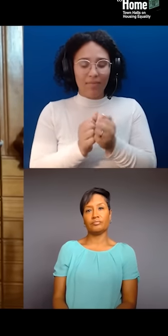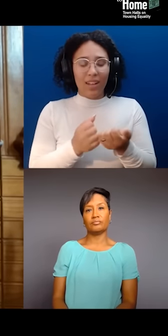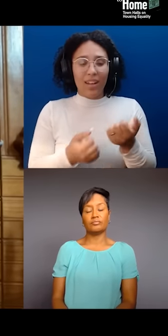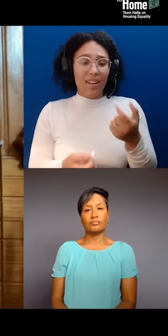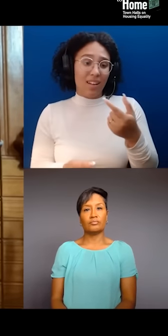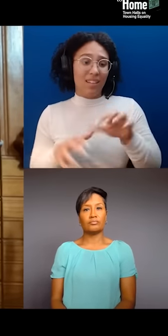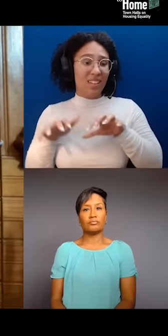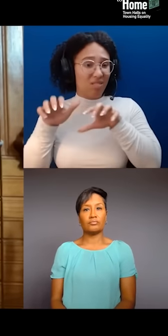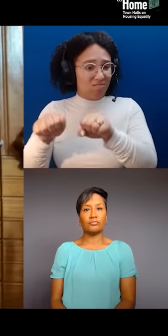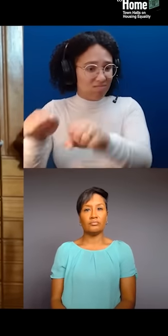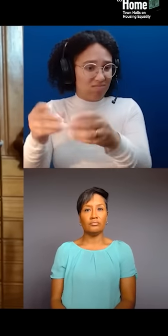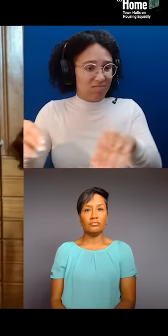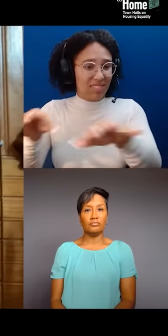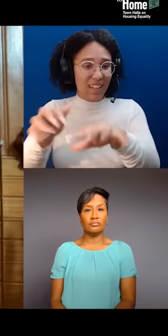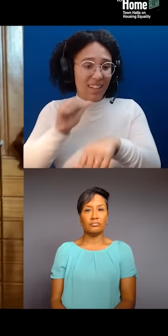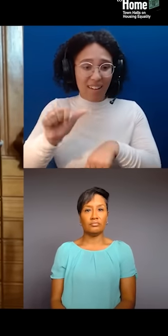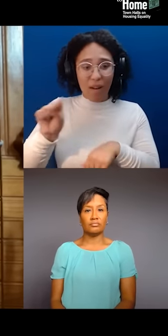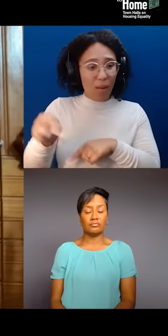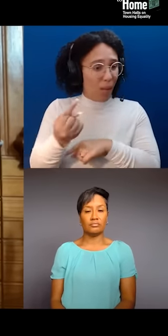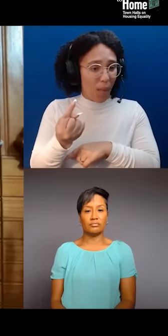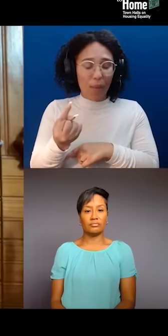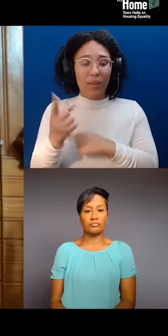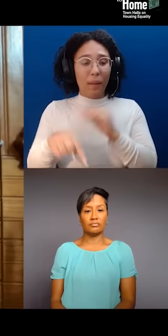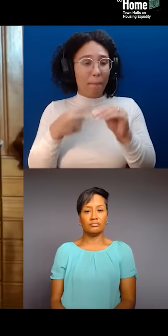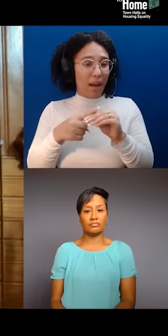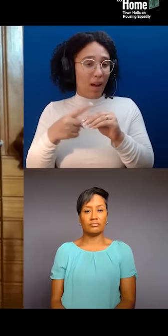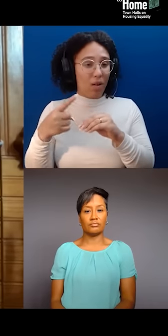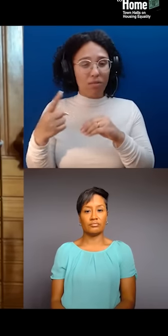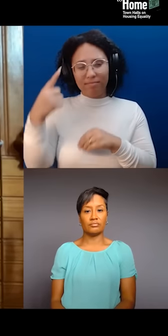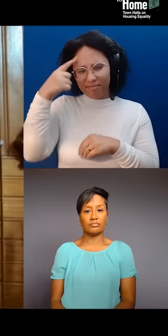However, the forms of it and the roots of it go very deep,